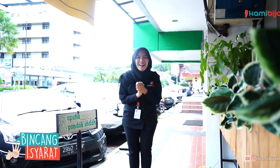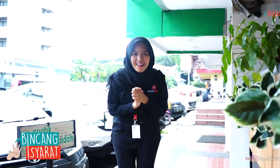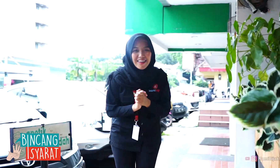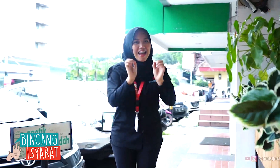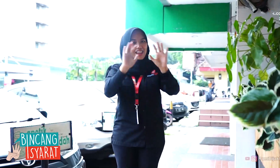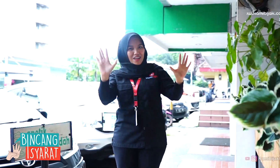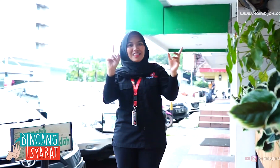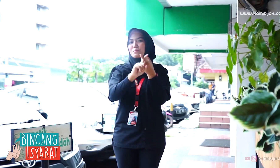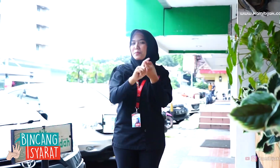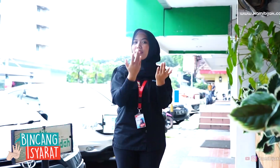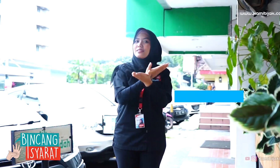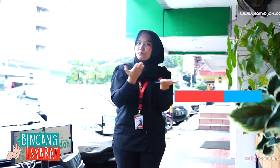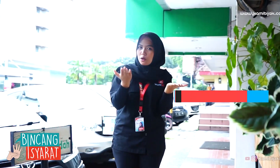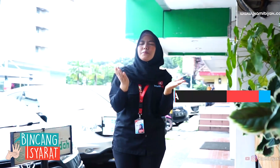Hello everyone.